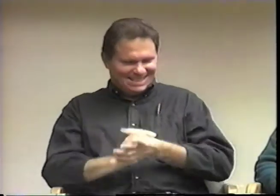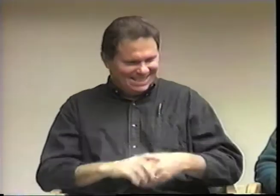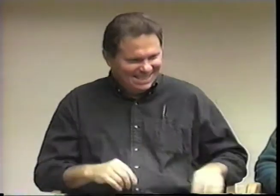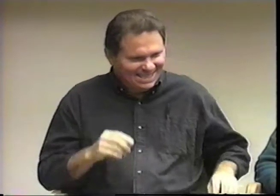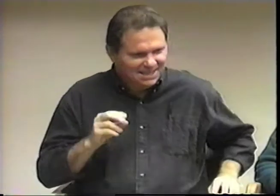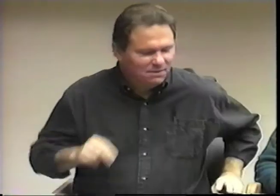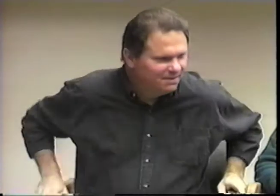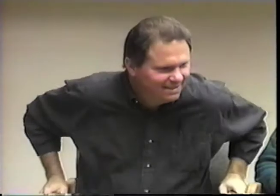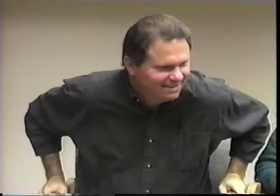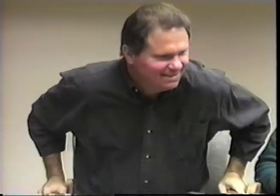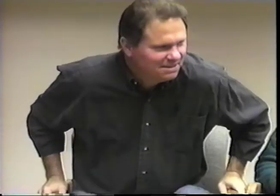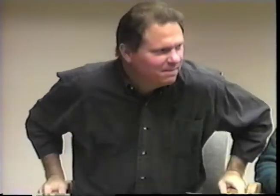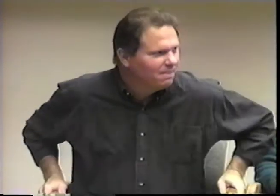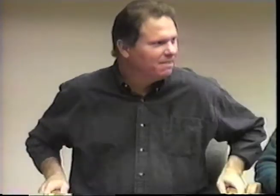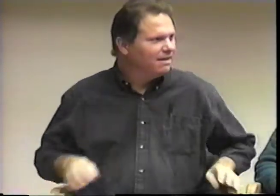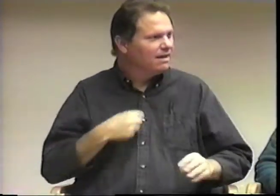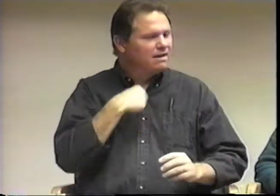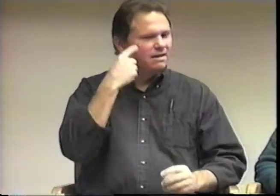there are still problems within the community.